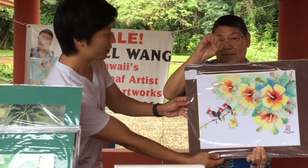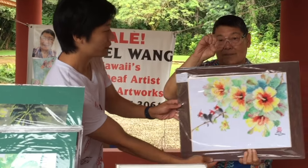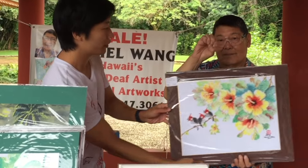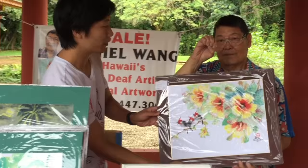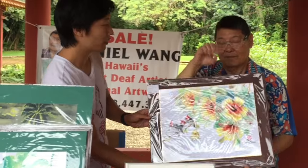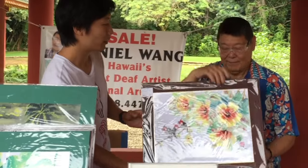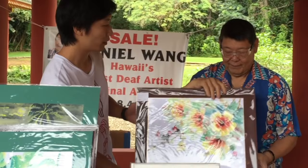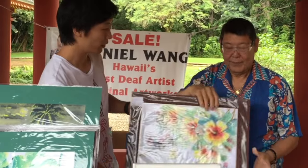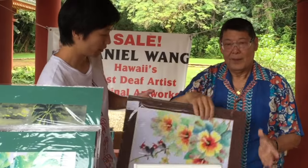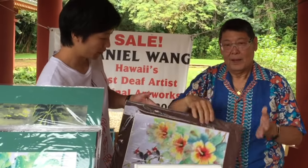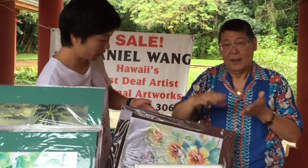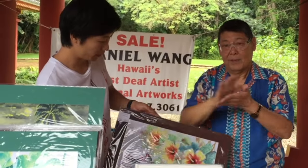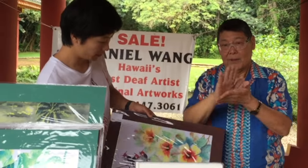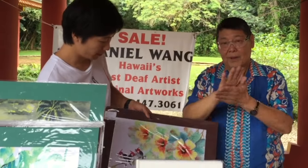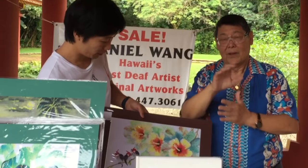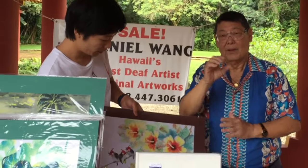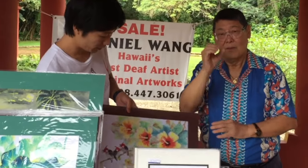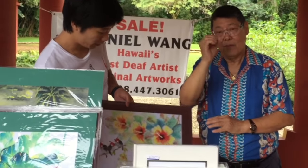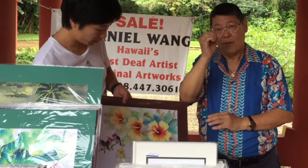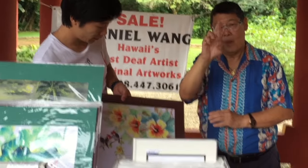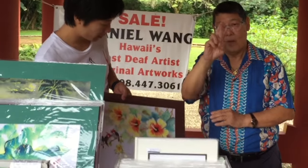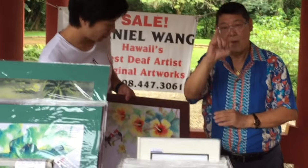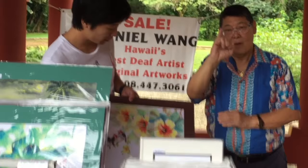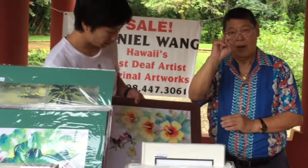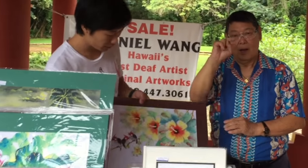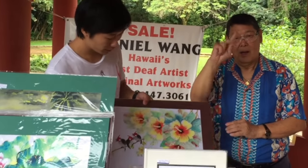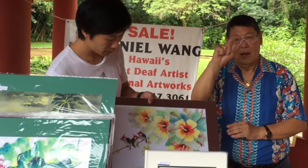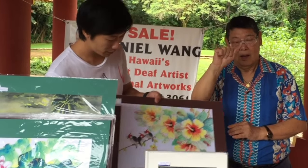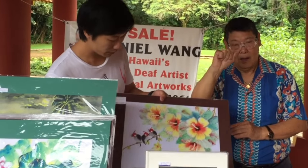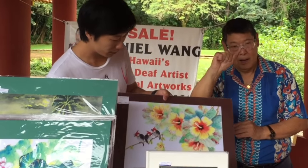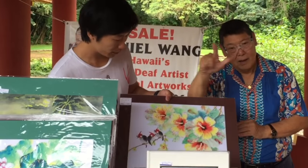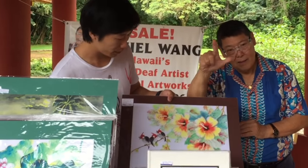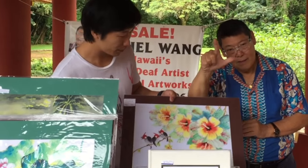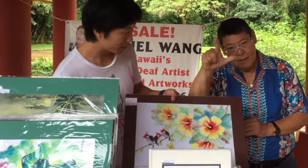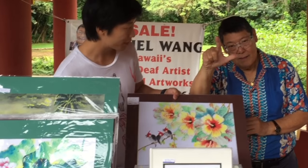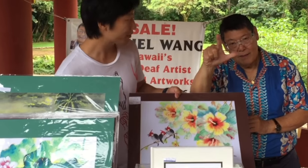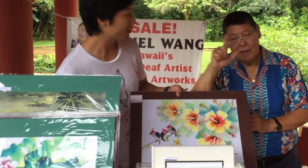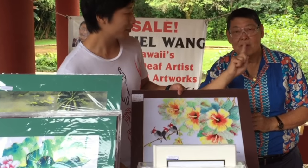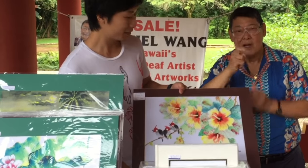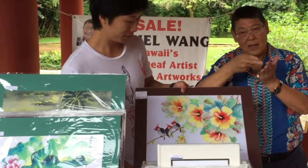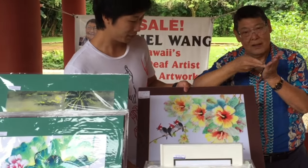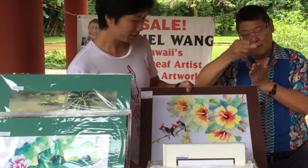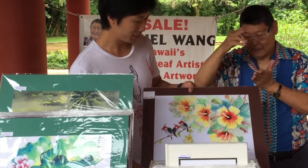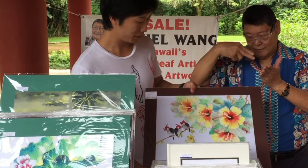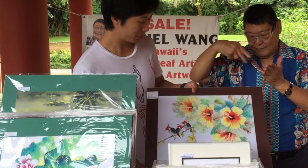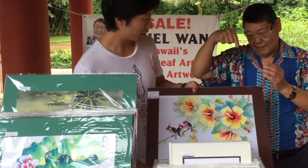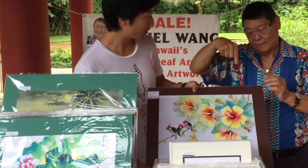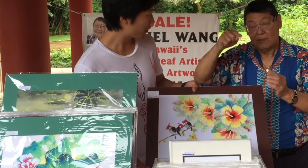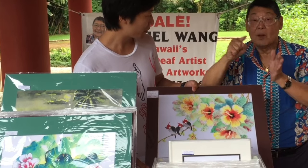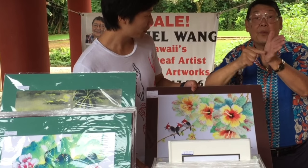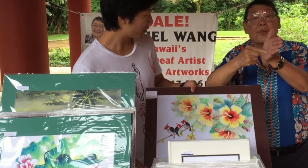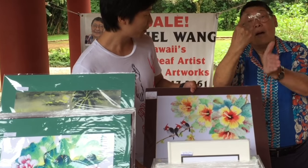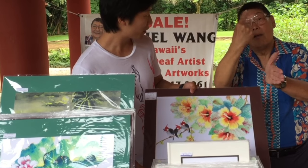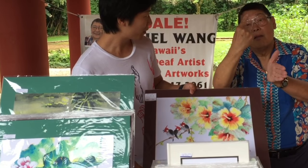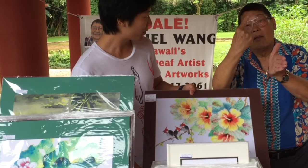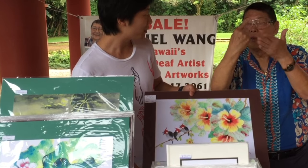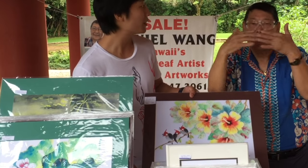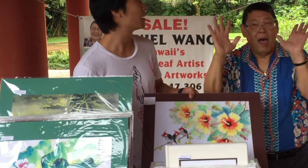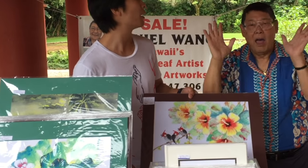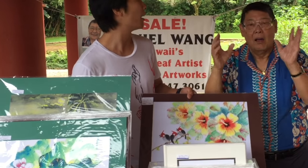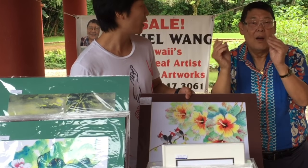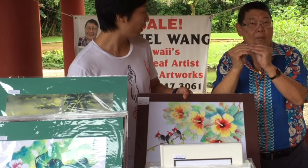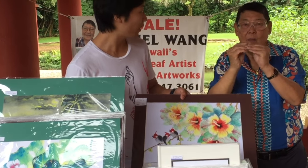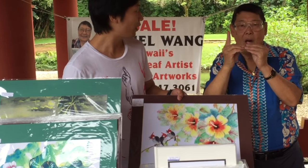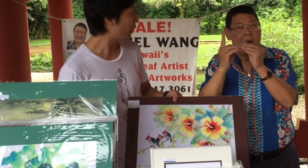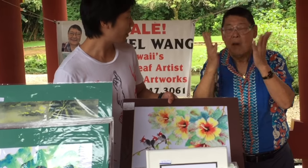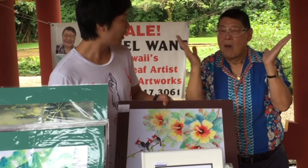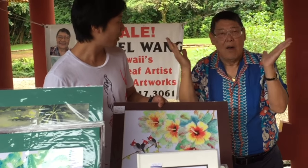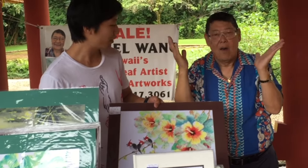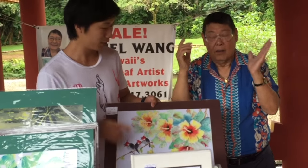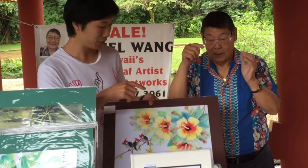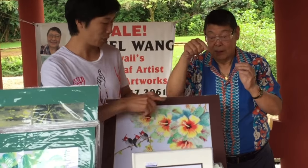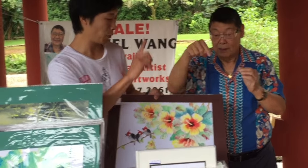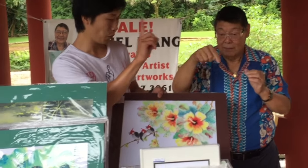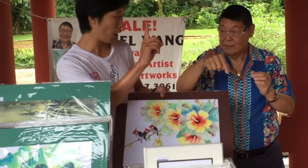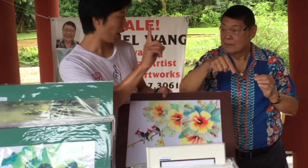Original works are high quality and one of a kind.